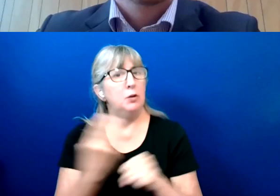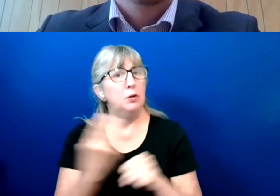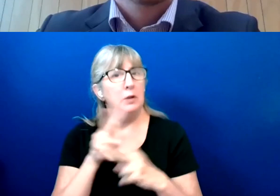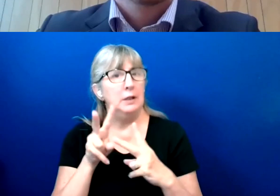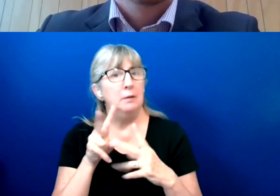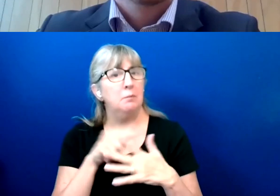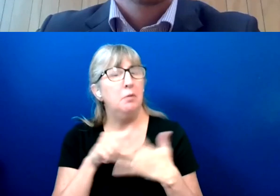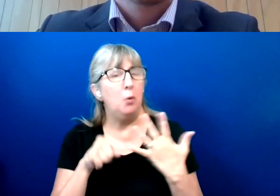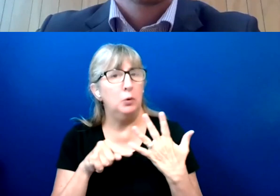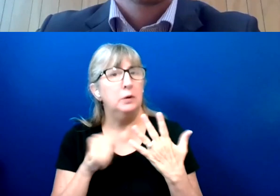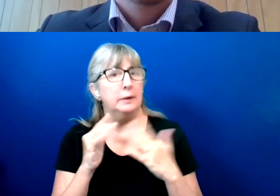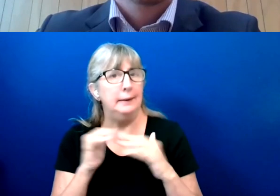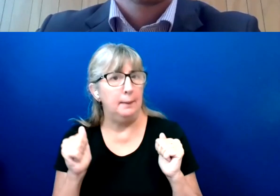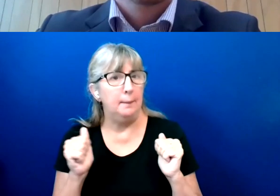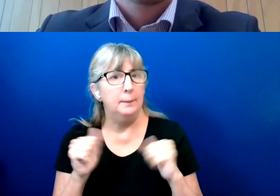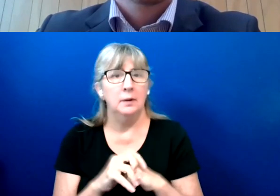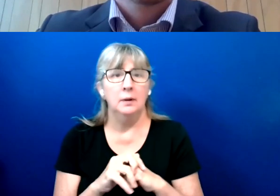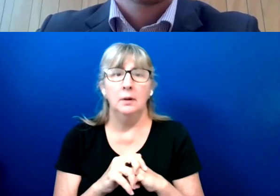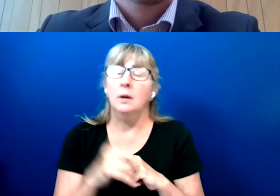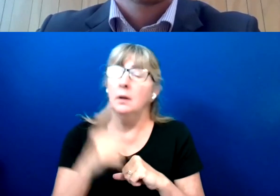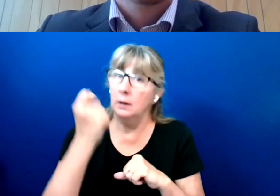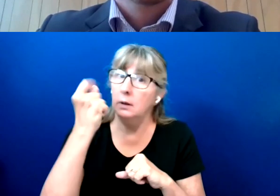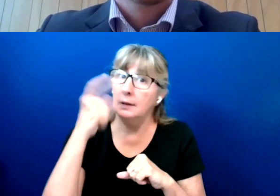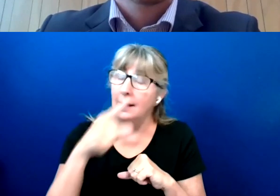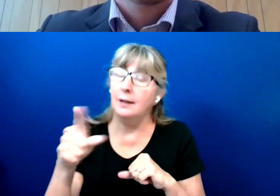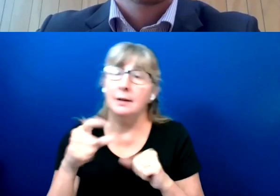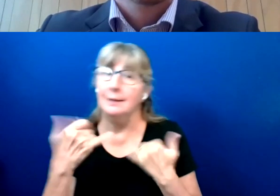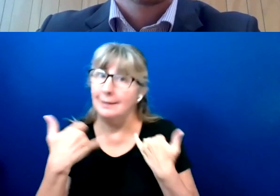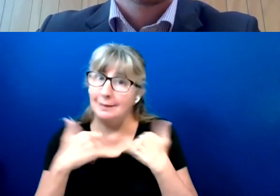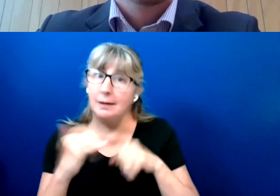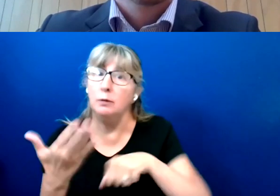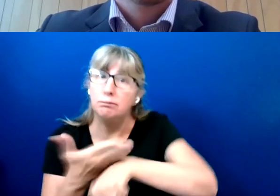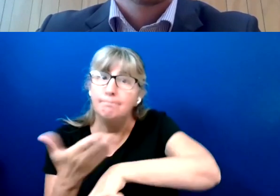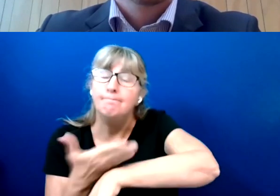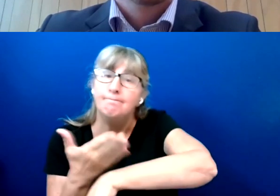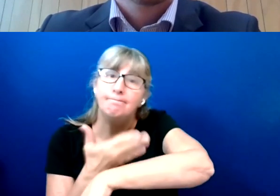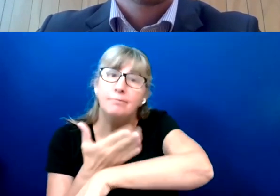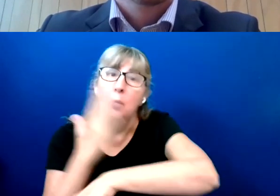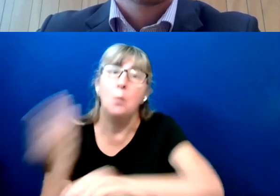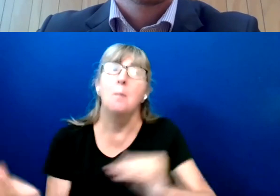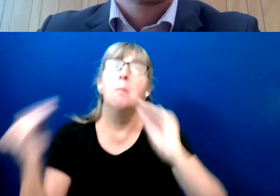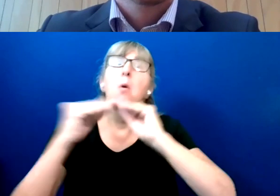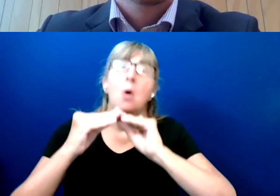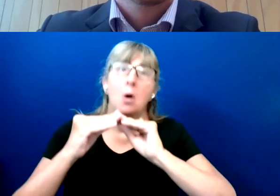But there's continuing to be work to make them even more secure.